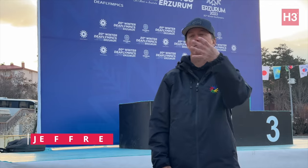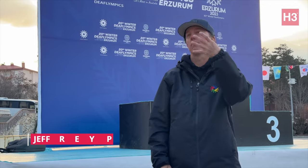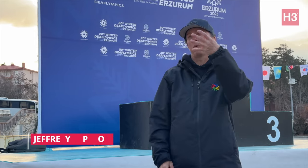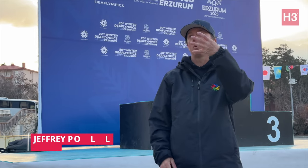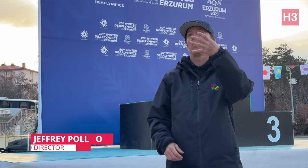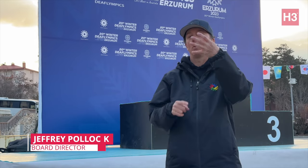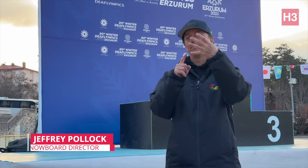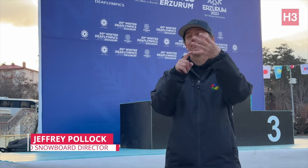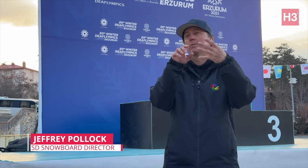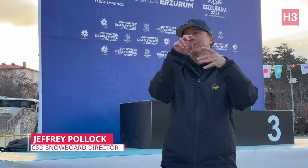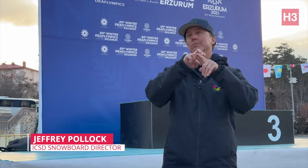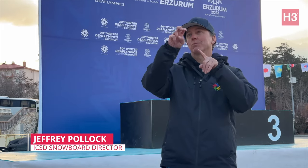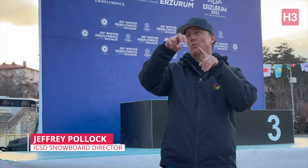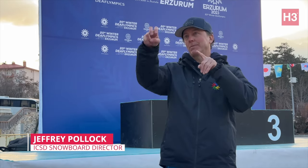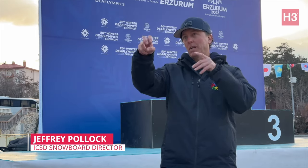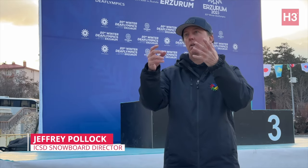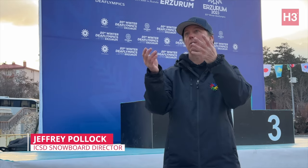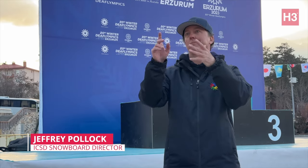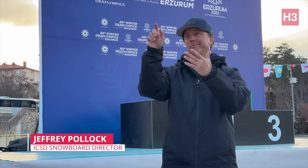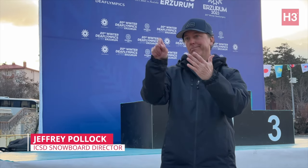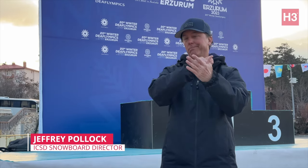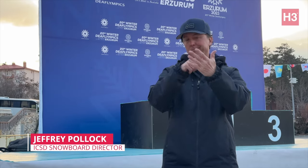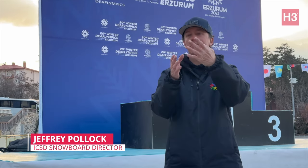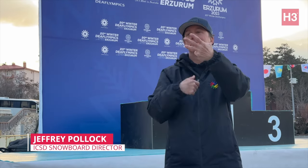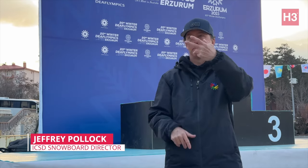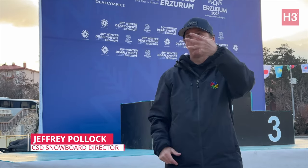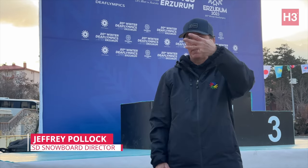[Jeffrey]: There are four events. Slopestyle was canceled and there